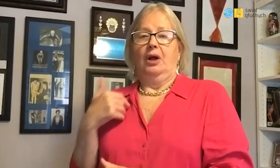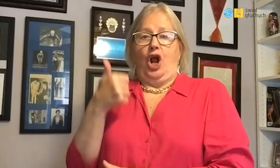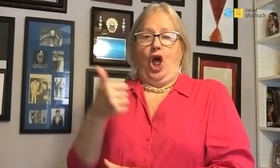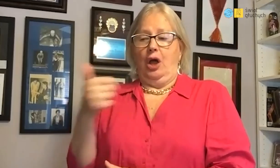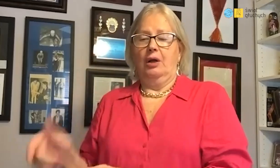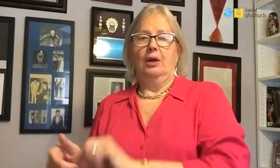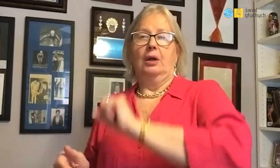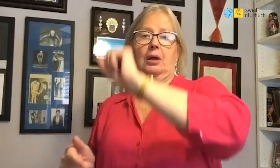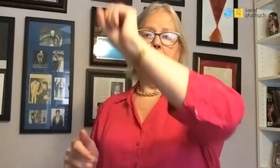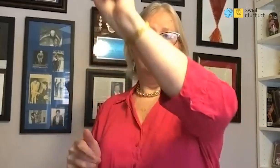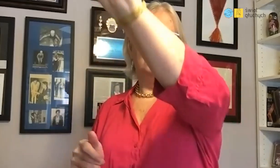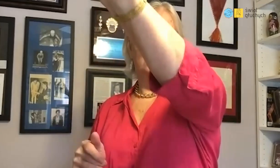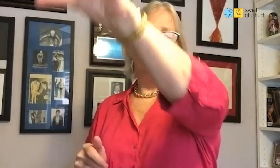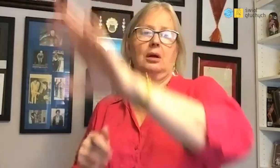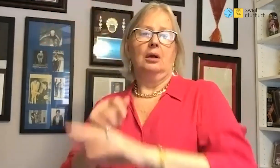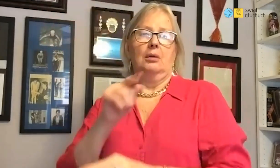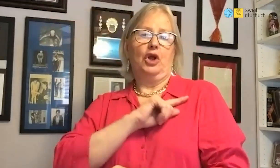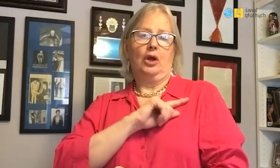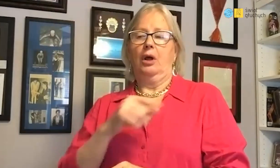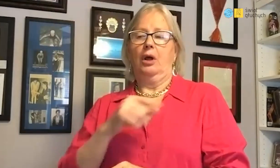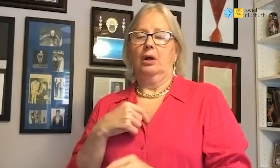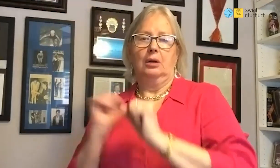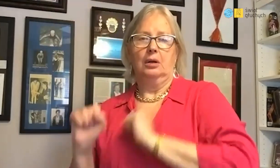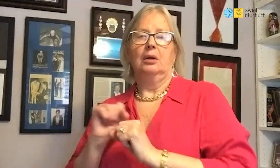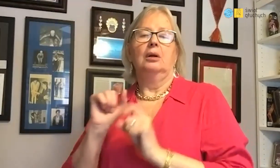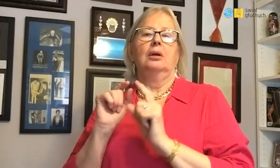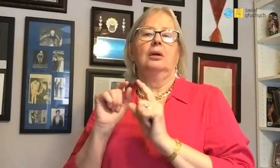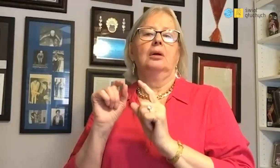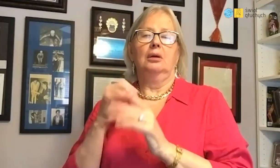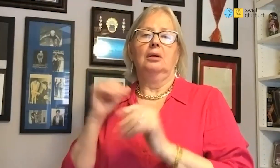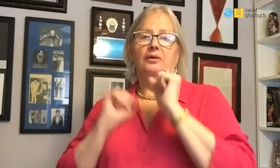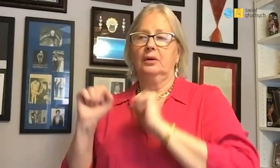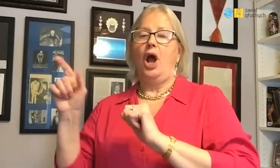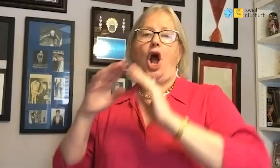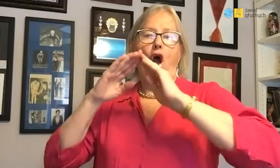When a younger child was one year old, we entrusted them to grandparents, and I continued training.